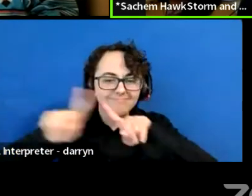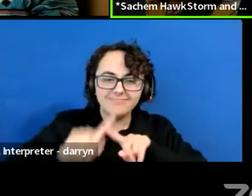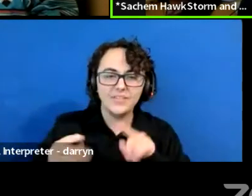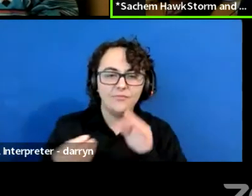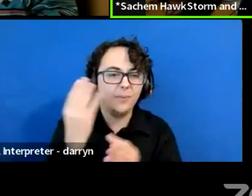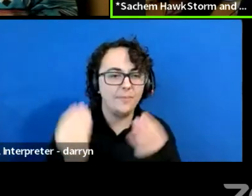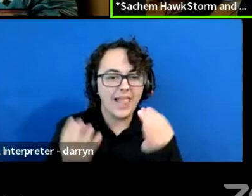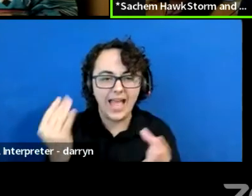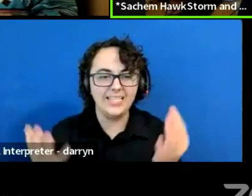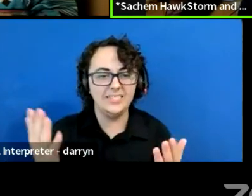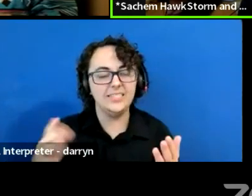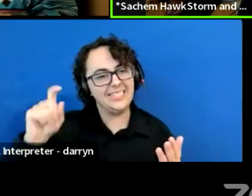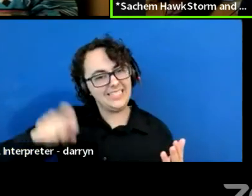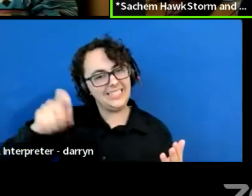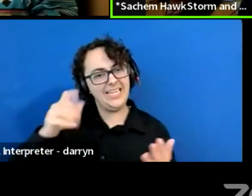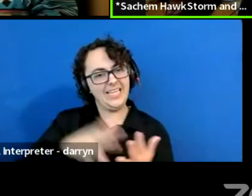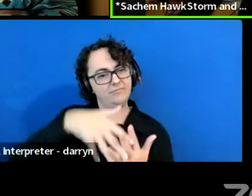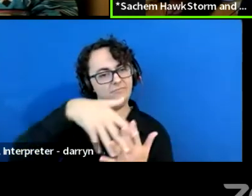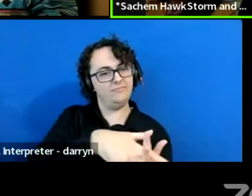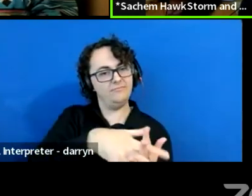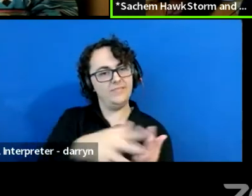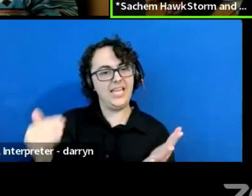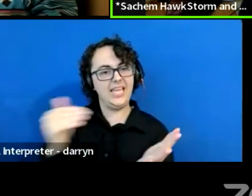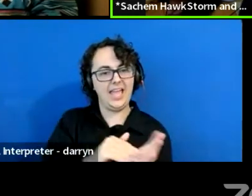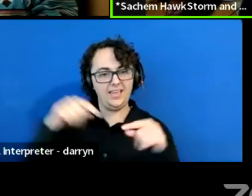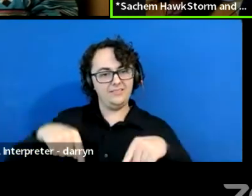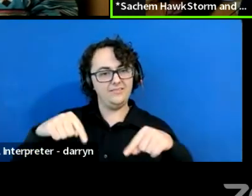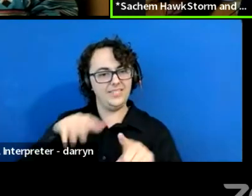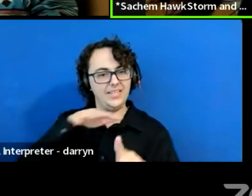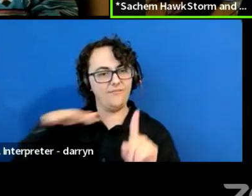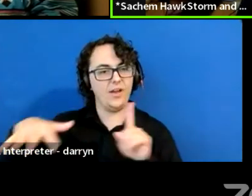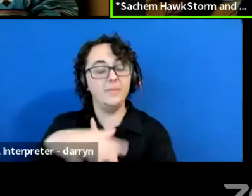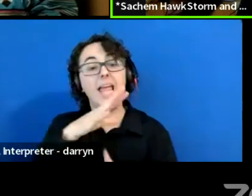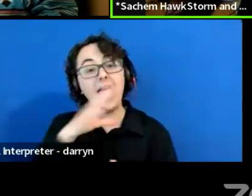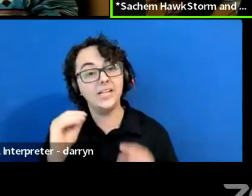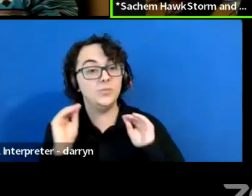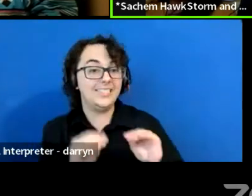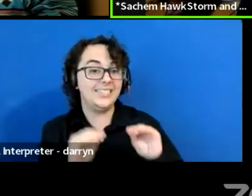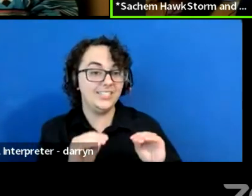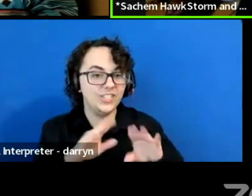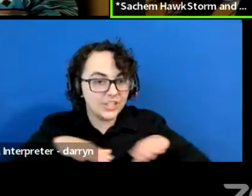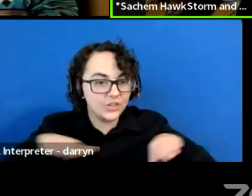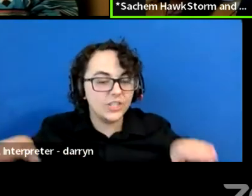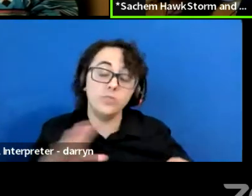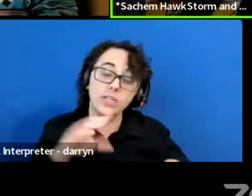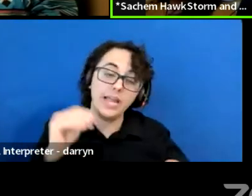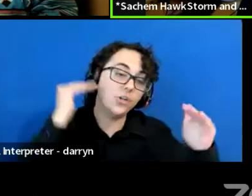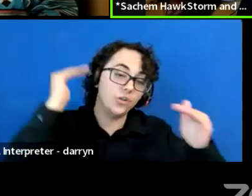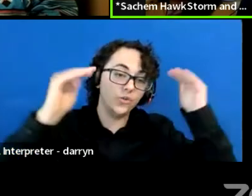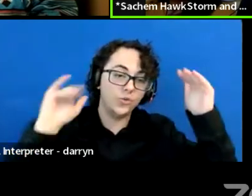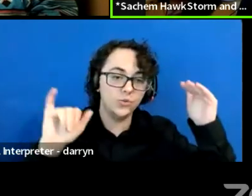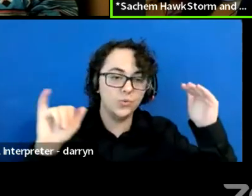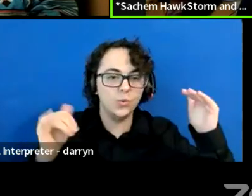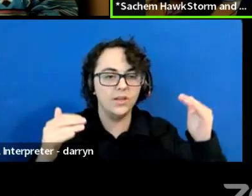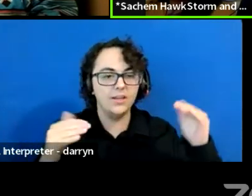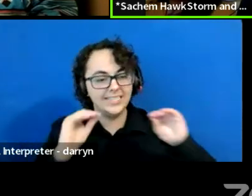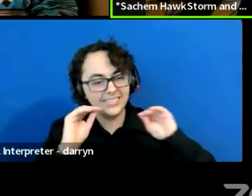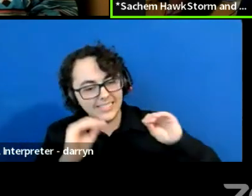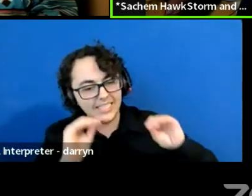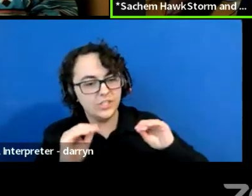And then teaching the children as to why, and the adults relearning who we are on this planet.